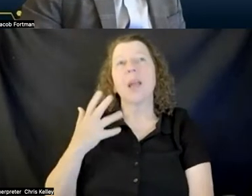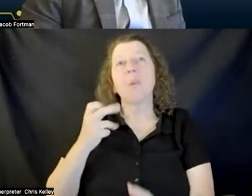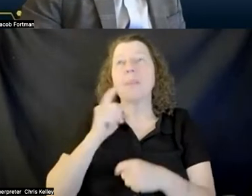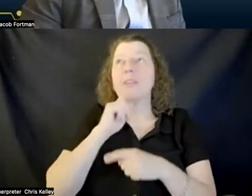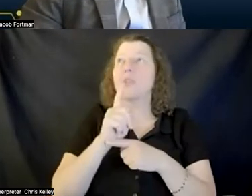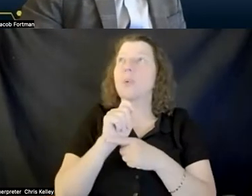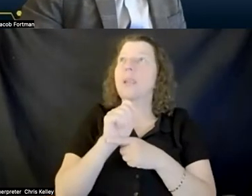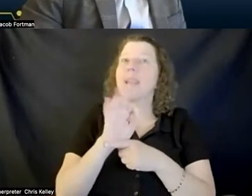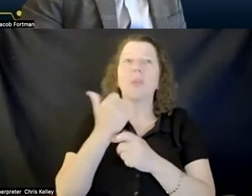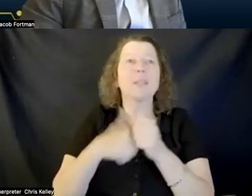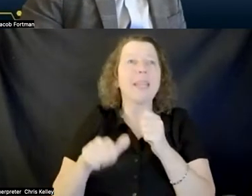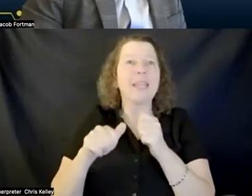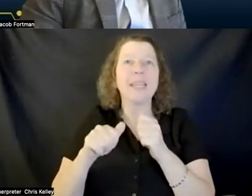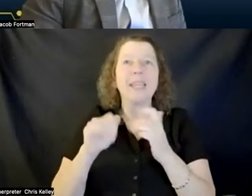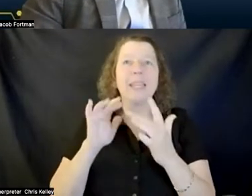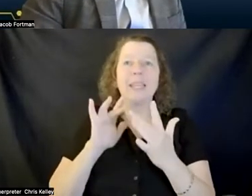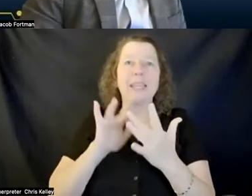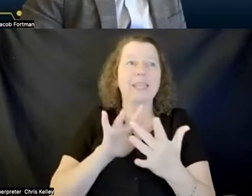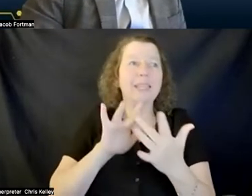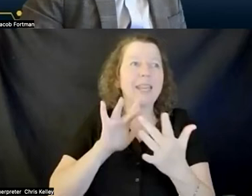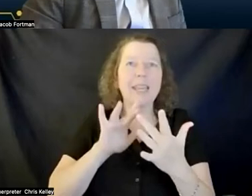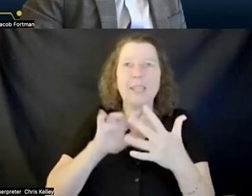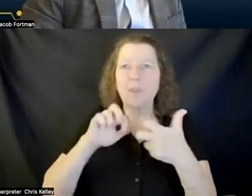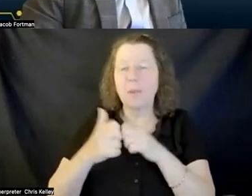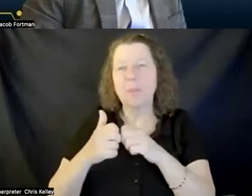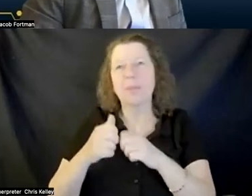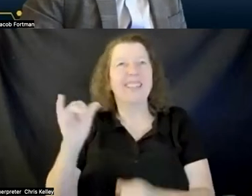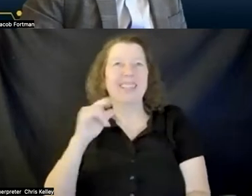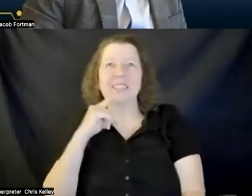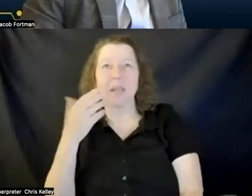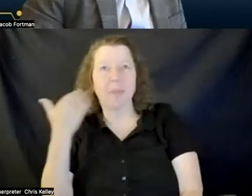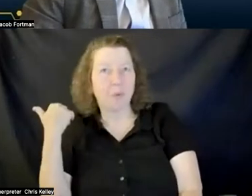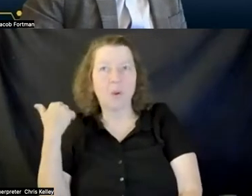connectivity as i said before students would always have an additional or an alternative way